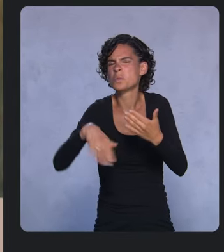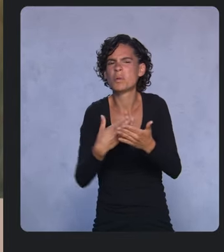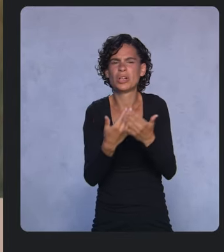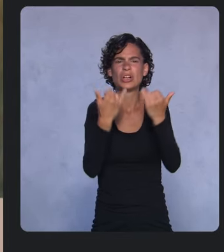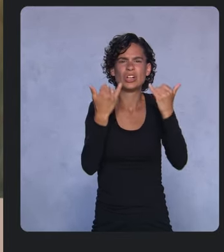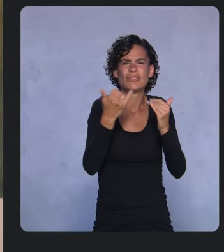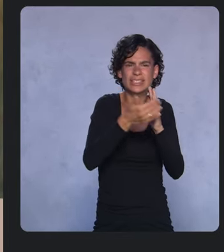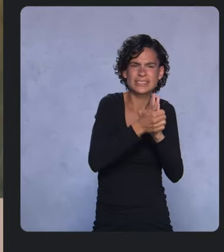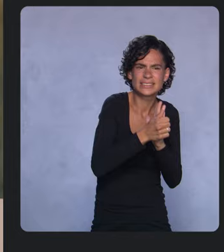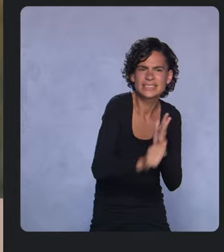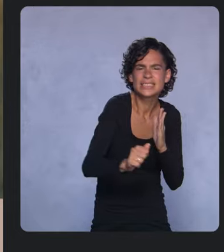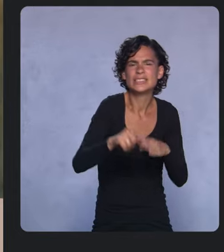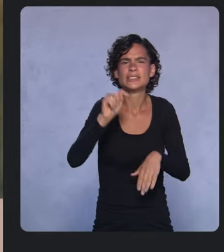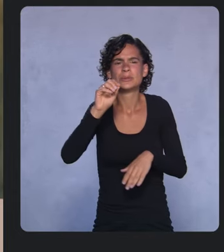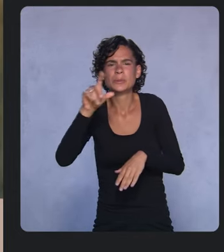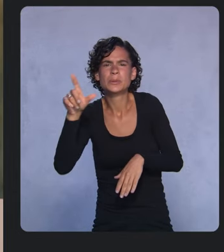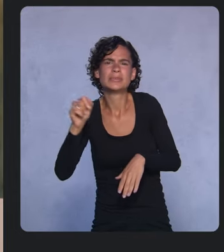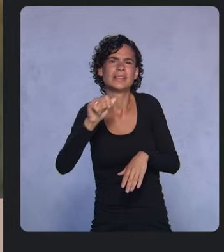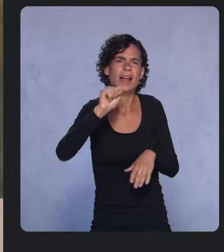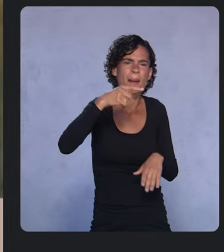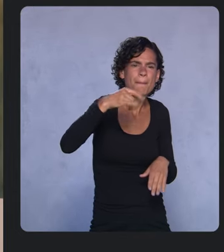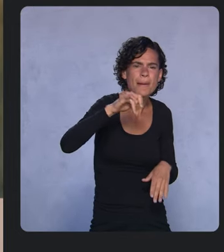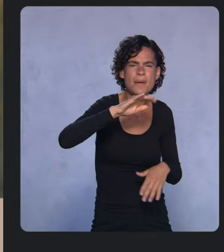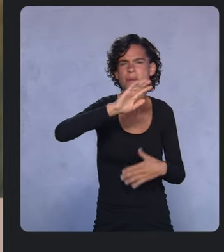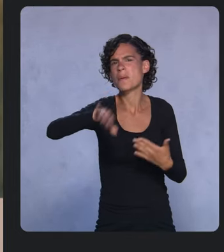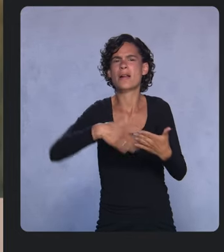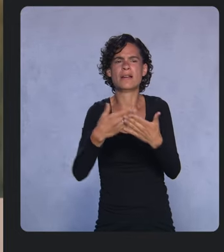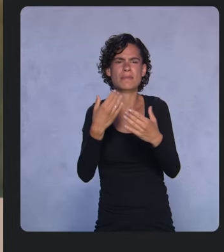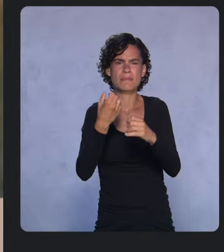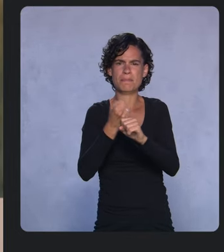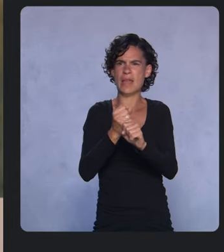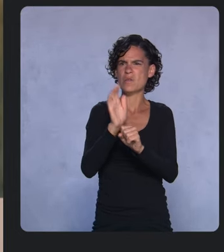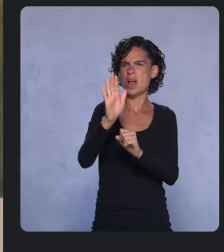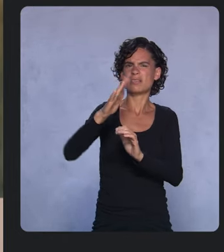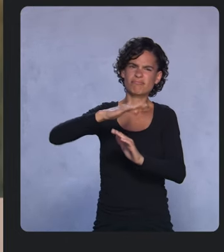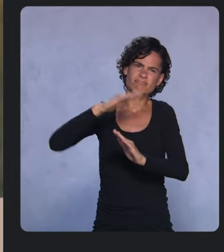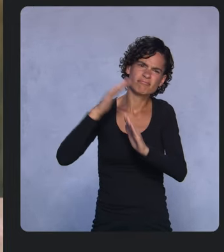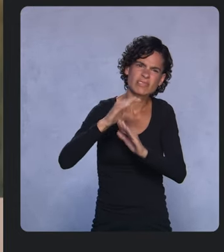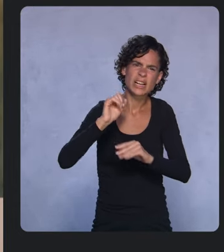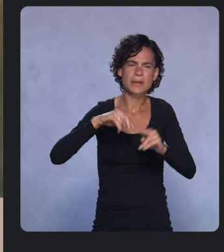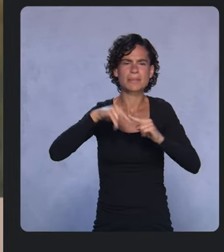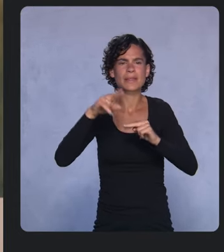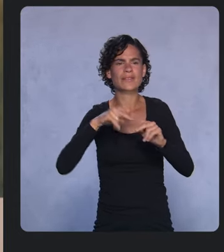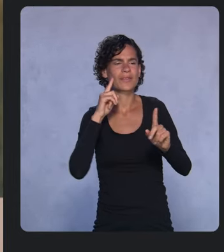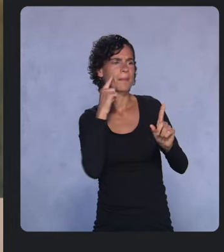that make your mobile apps great to build for a single wearable platform used by people all over the world.